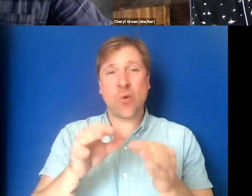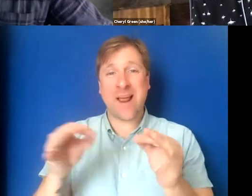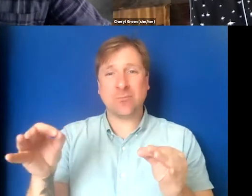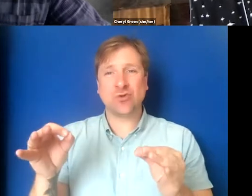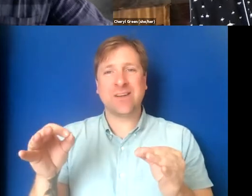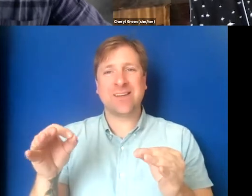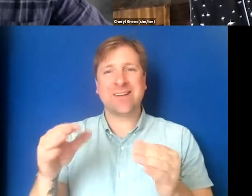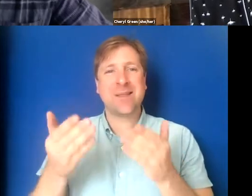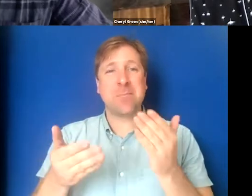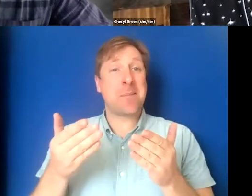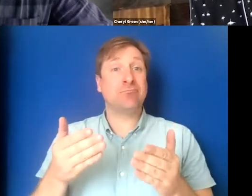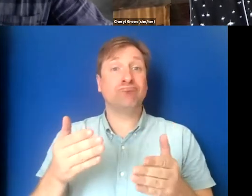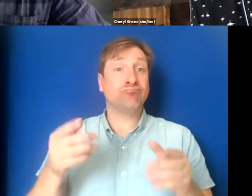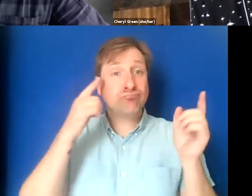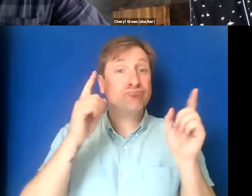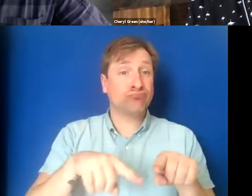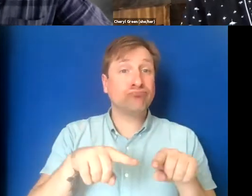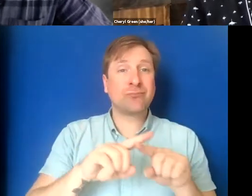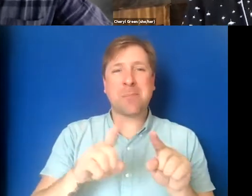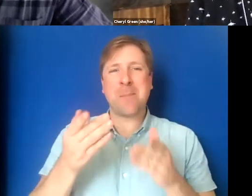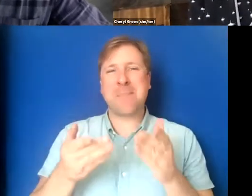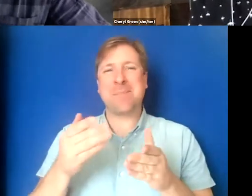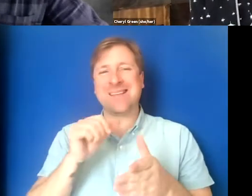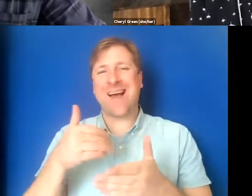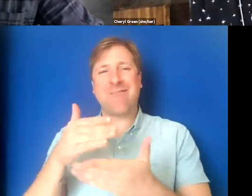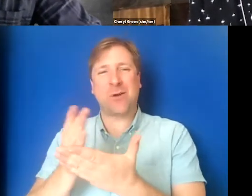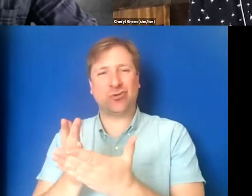they may be full on board, but they may be out of budget.